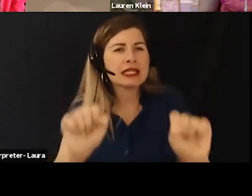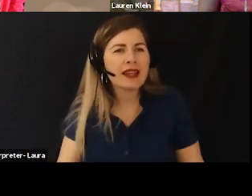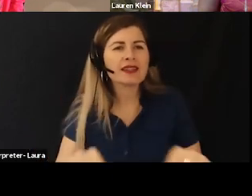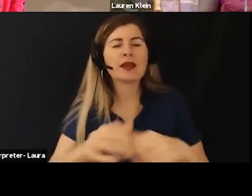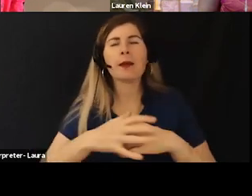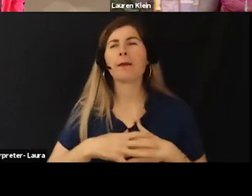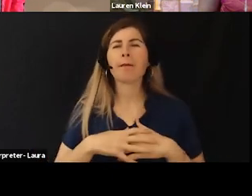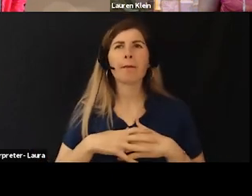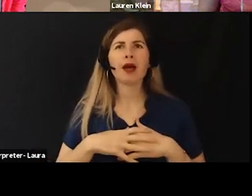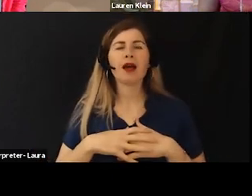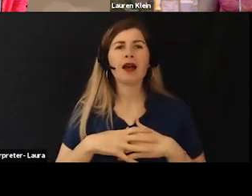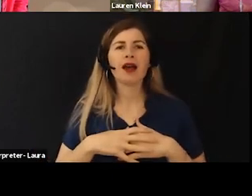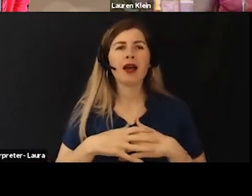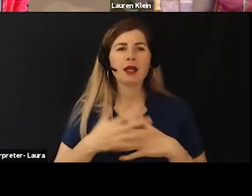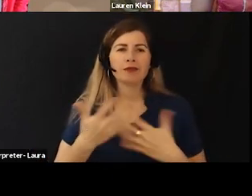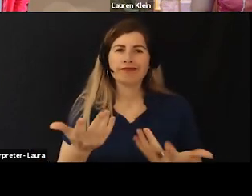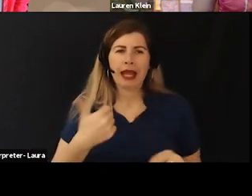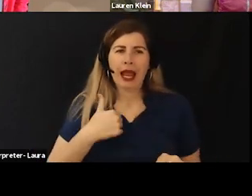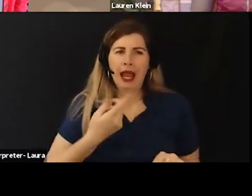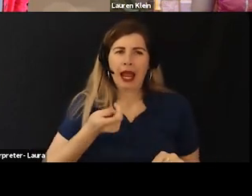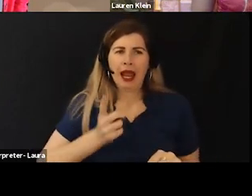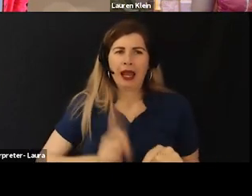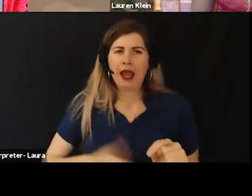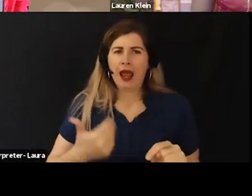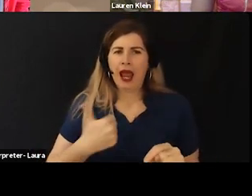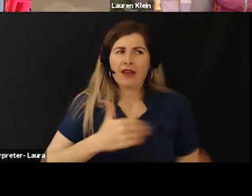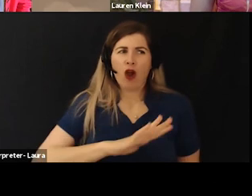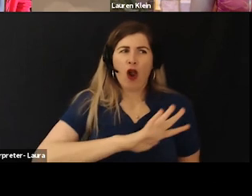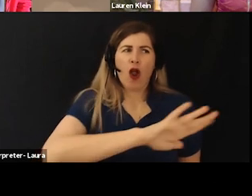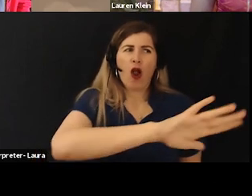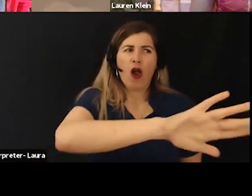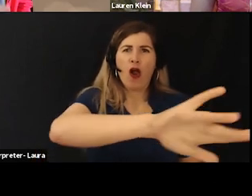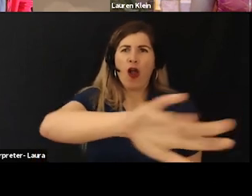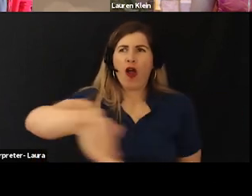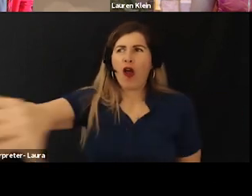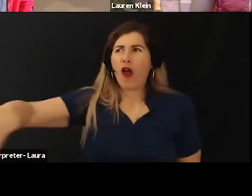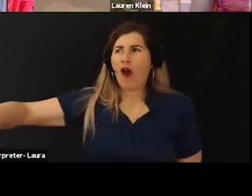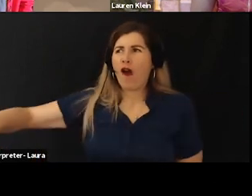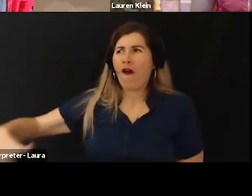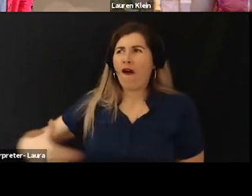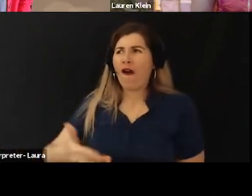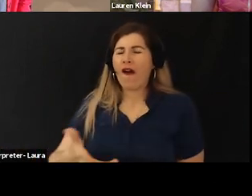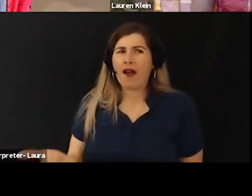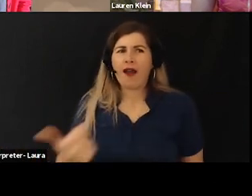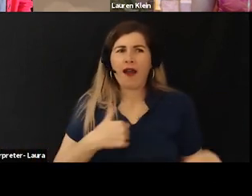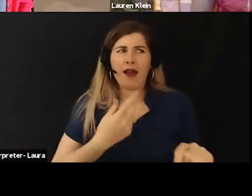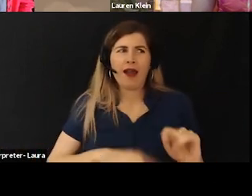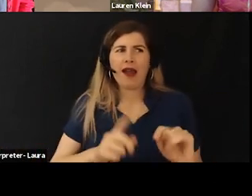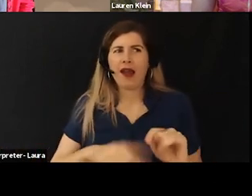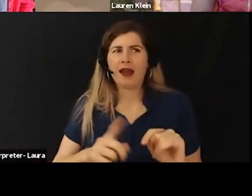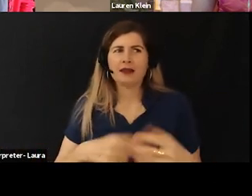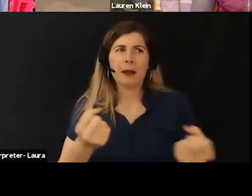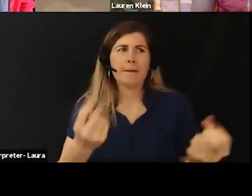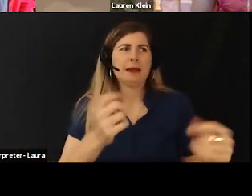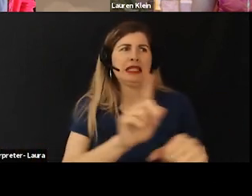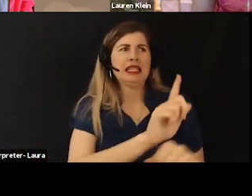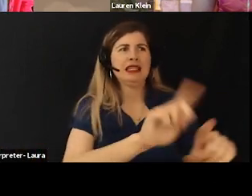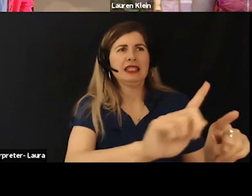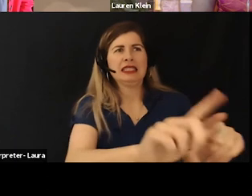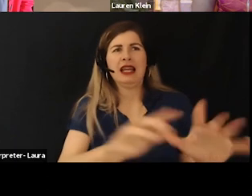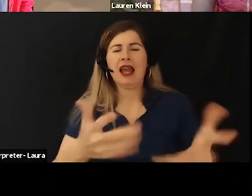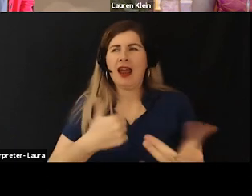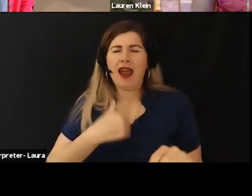You can't bring everybody in pretty good for product projects that like, you know, scale to many many users. So you can't bring everybody into that process.